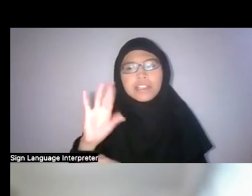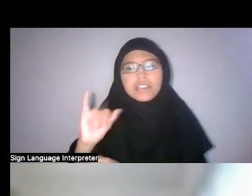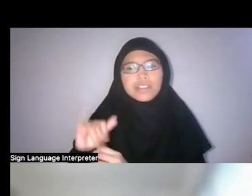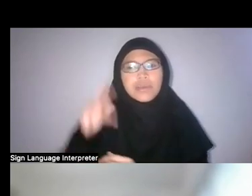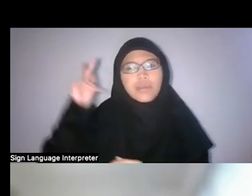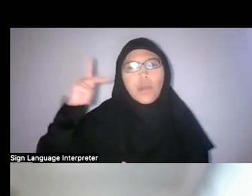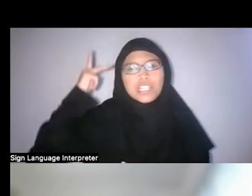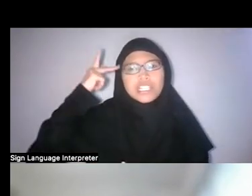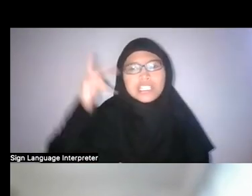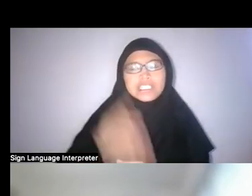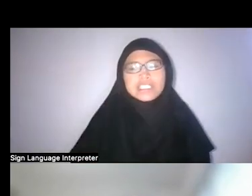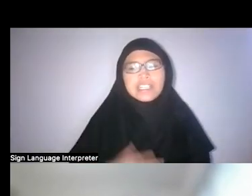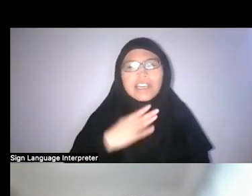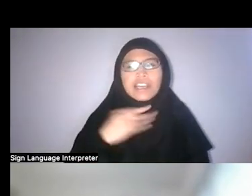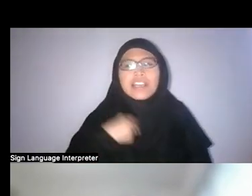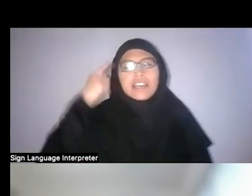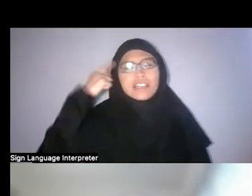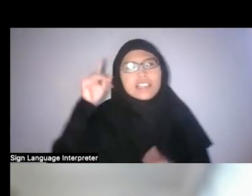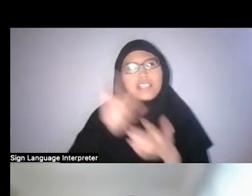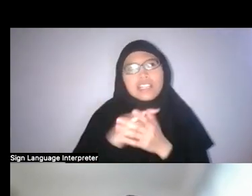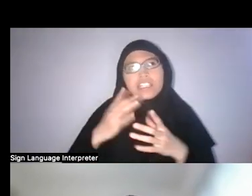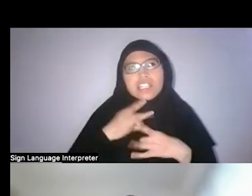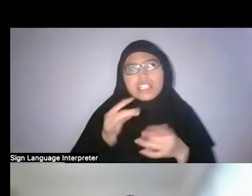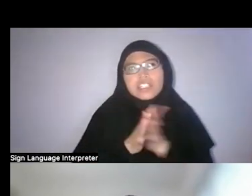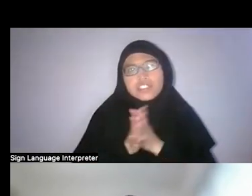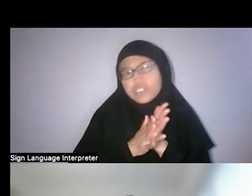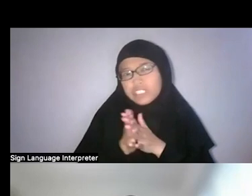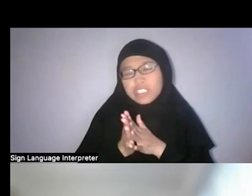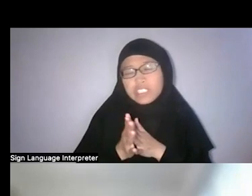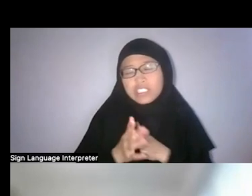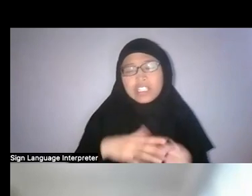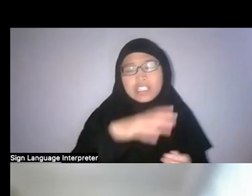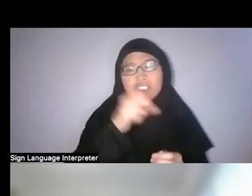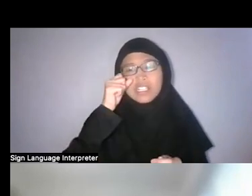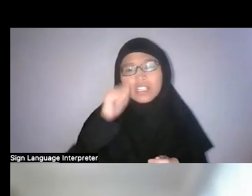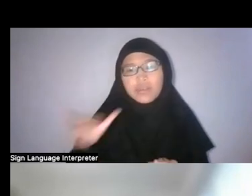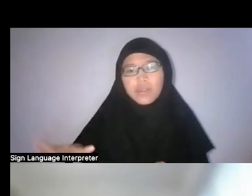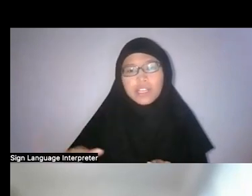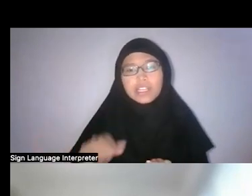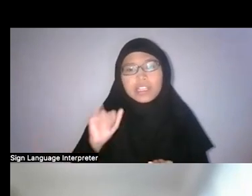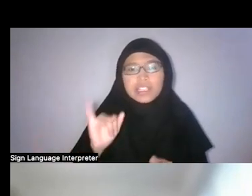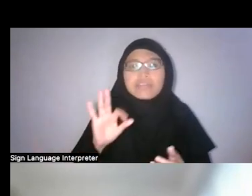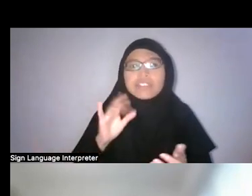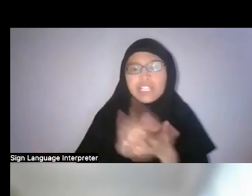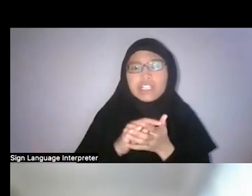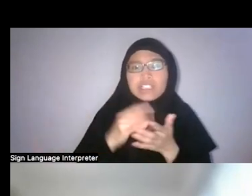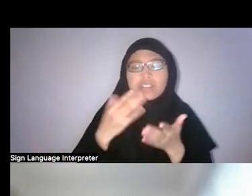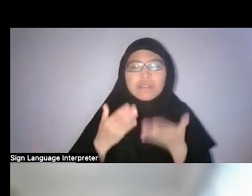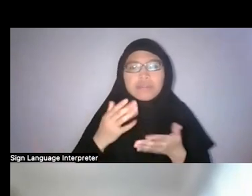And I think that is kind of interesting as well. If the takeaway is that, maybe it’s also an emphasis on